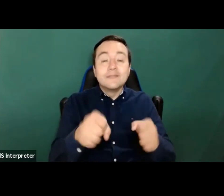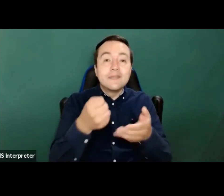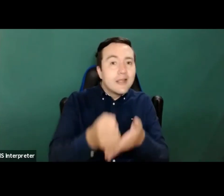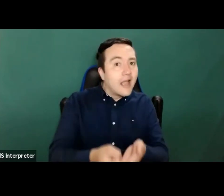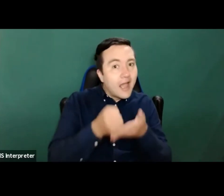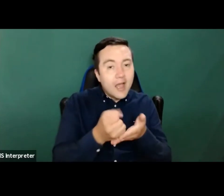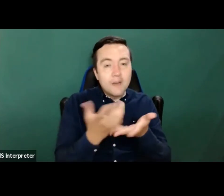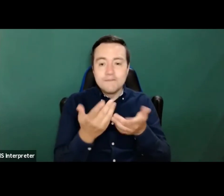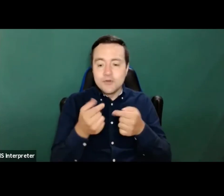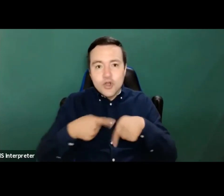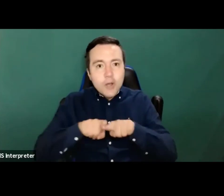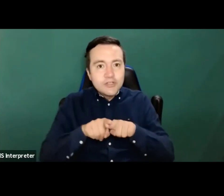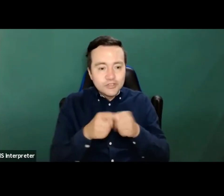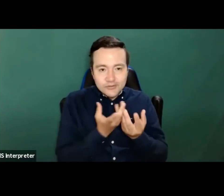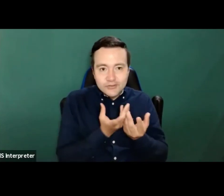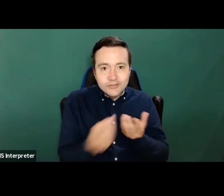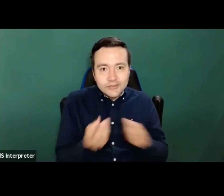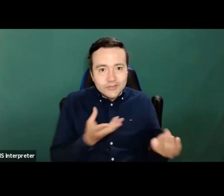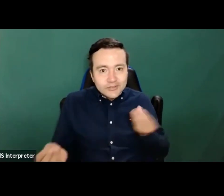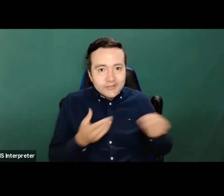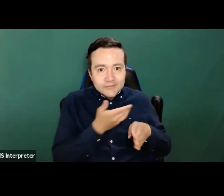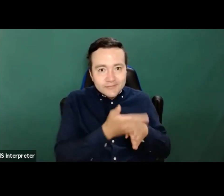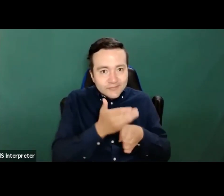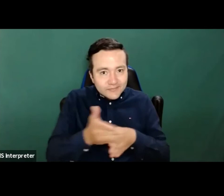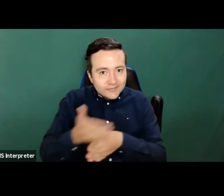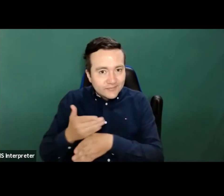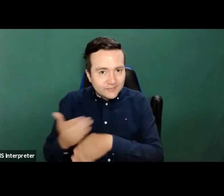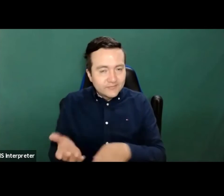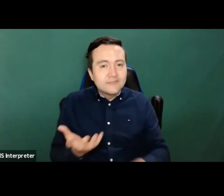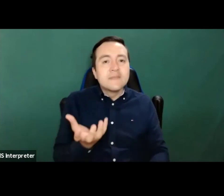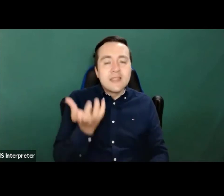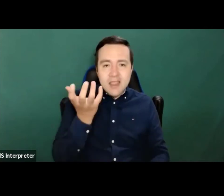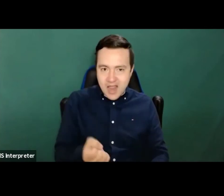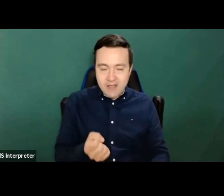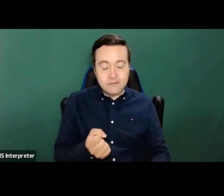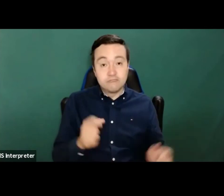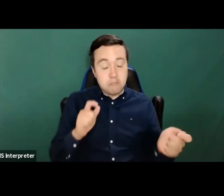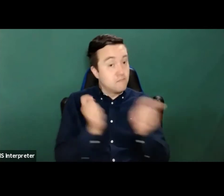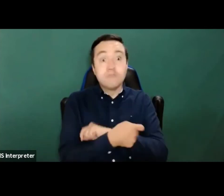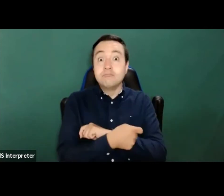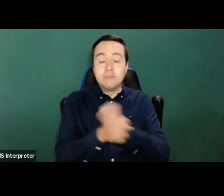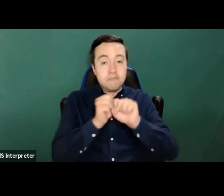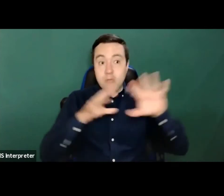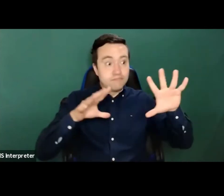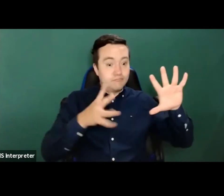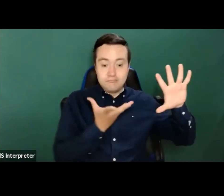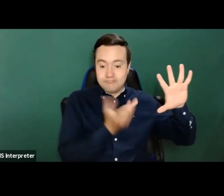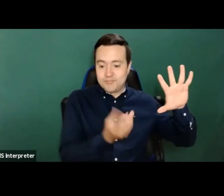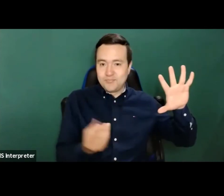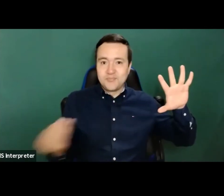in the breakout sessions. So we will have we will be magically transferred to three different digital rooms by my colleague